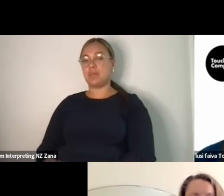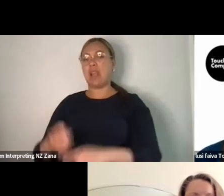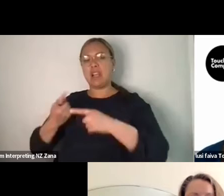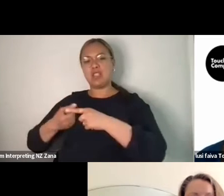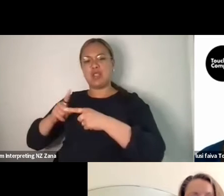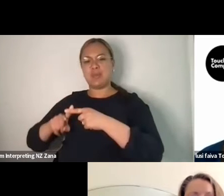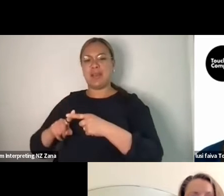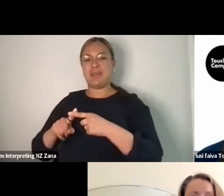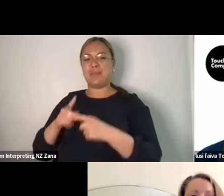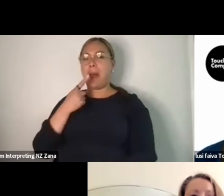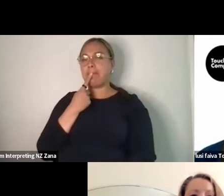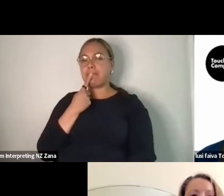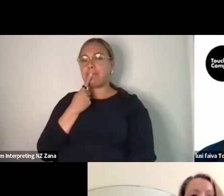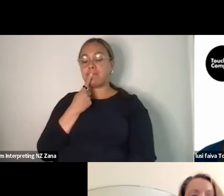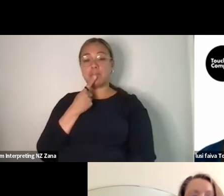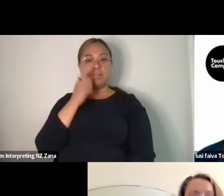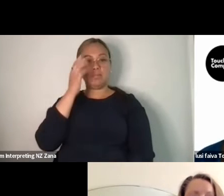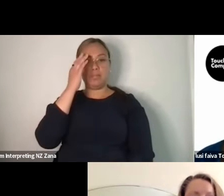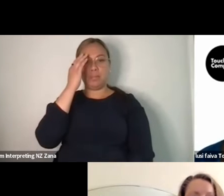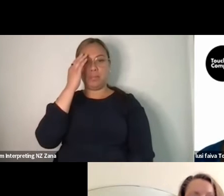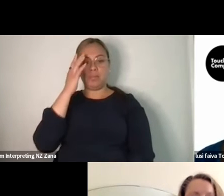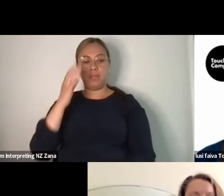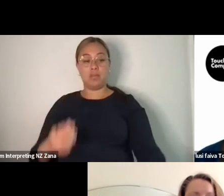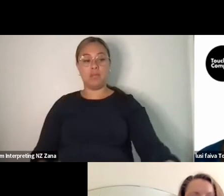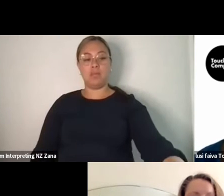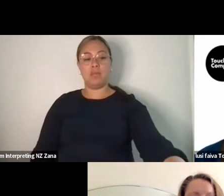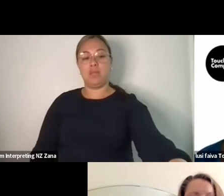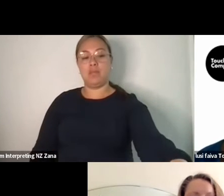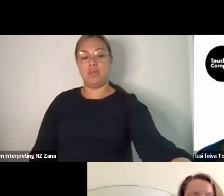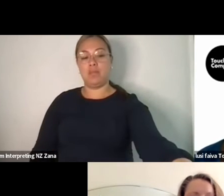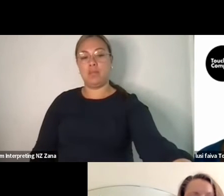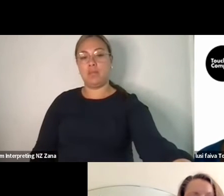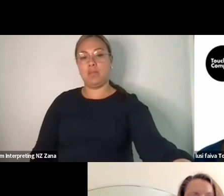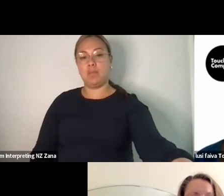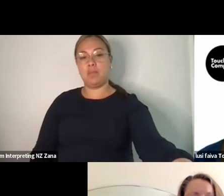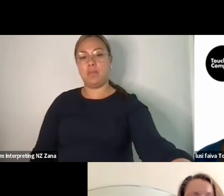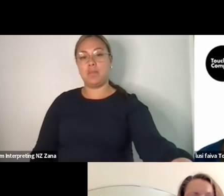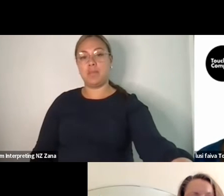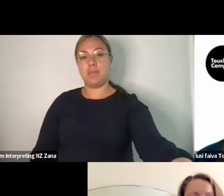I don't really remember any instances of pushback. I think people are quite relieved